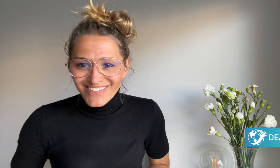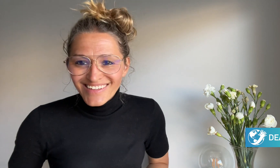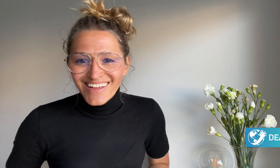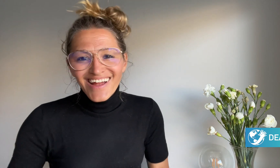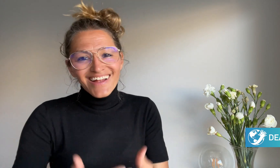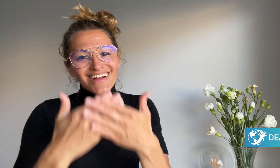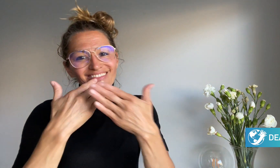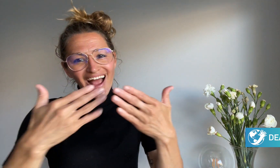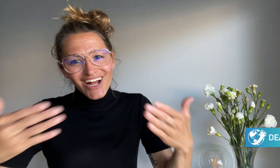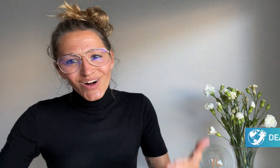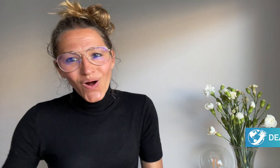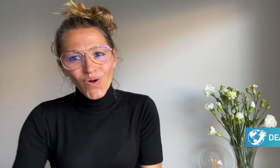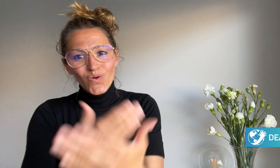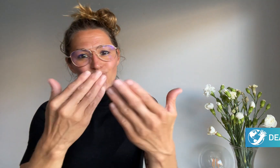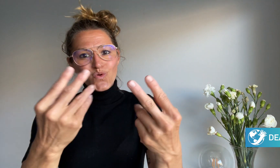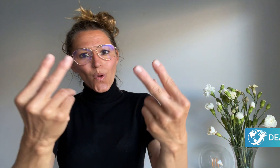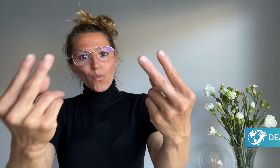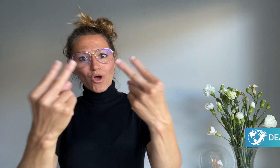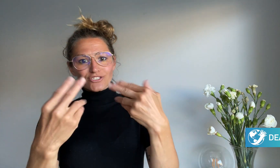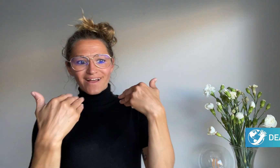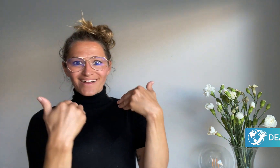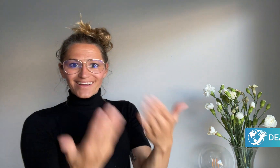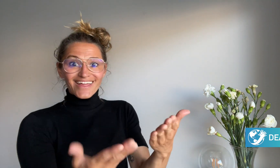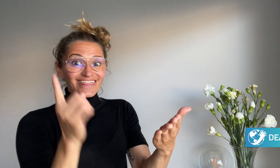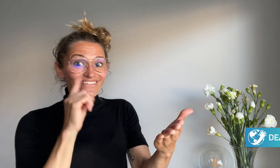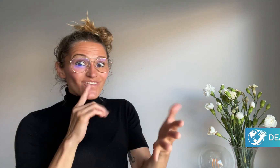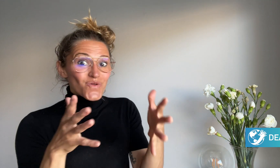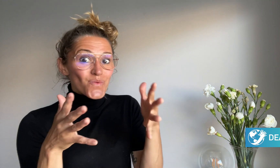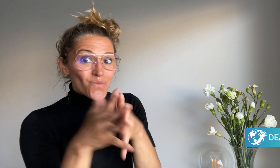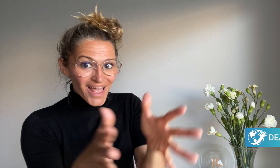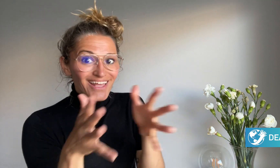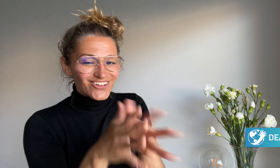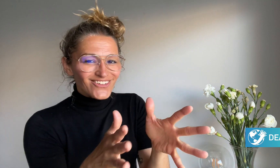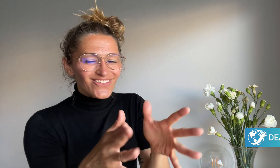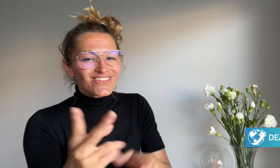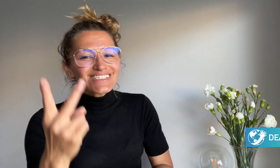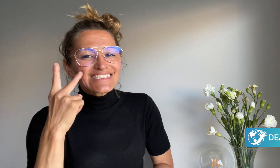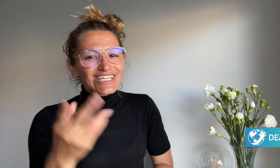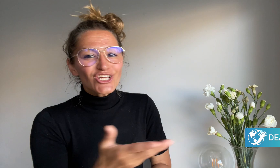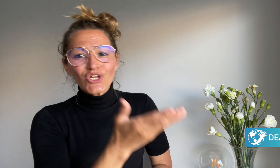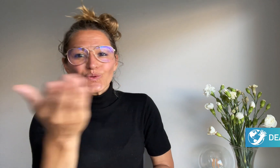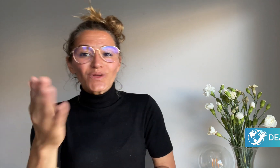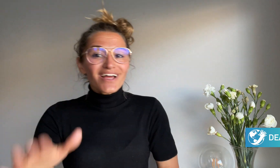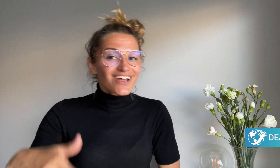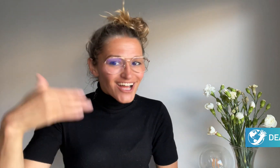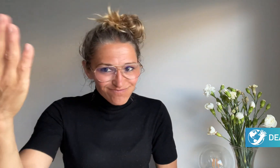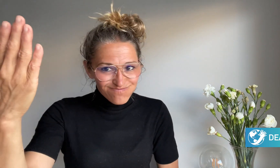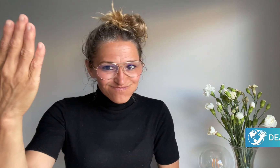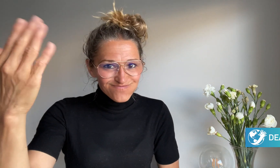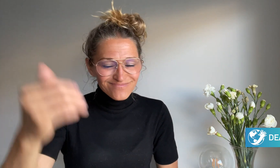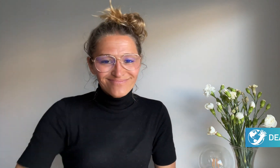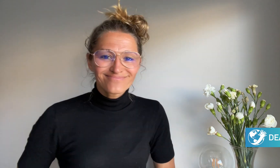Thank you for watching DeafWire! See you!